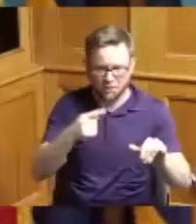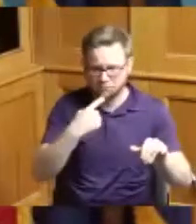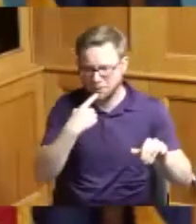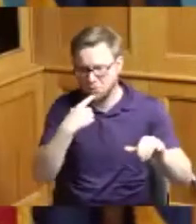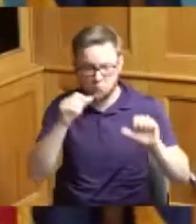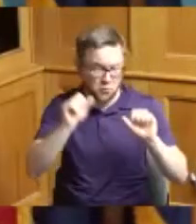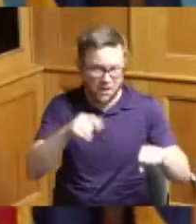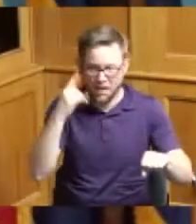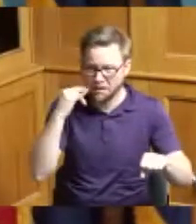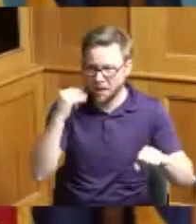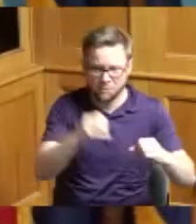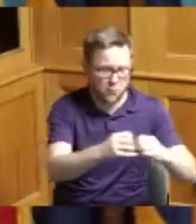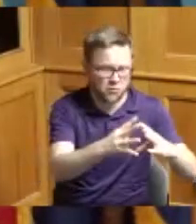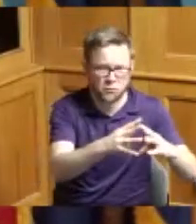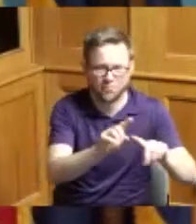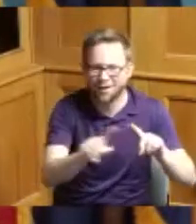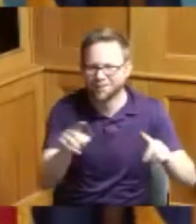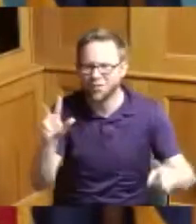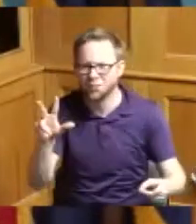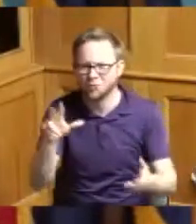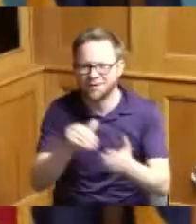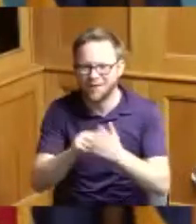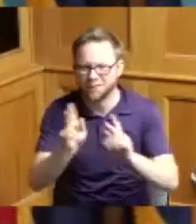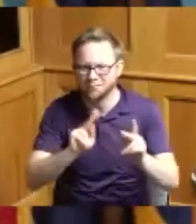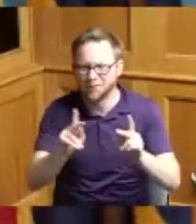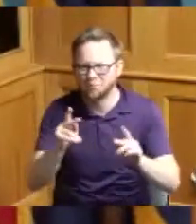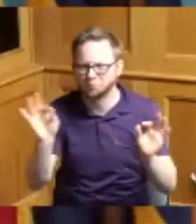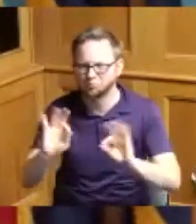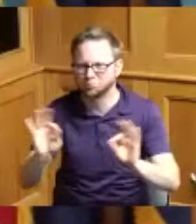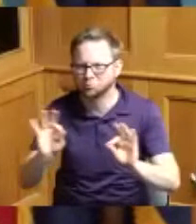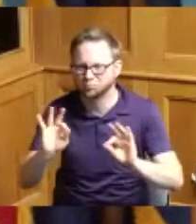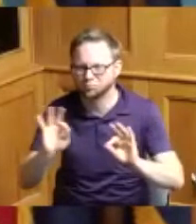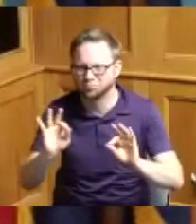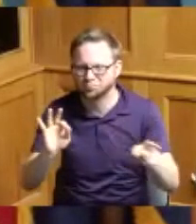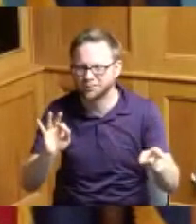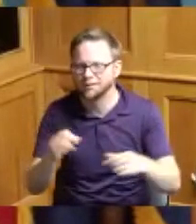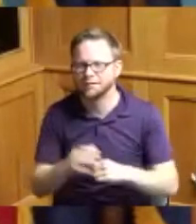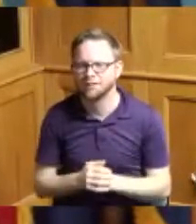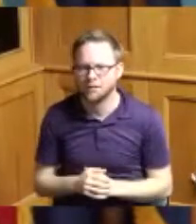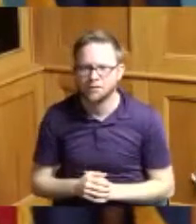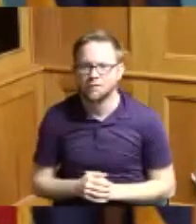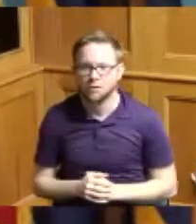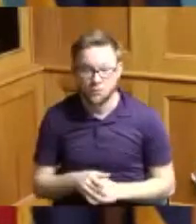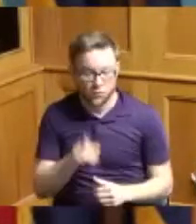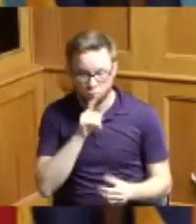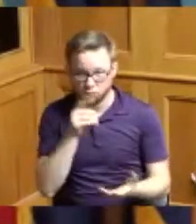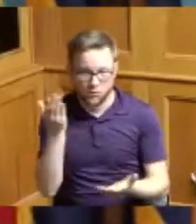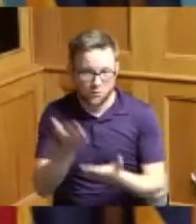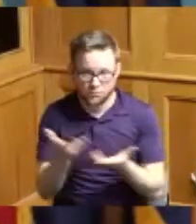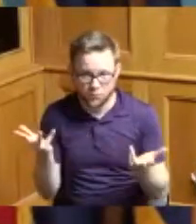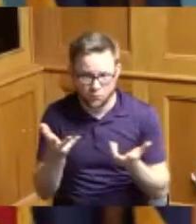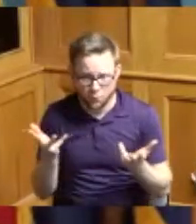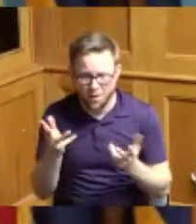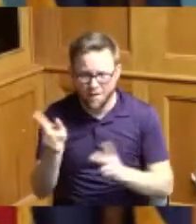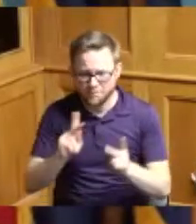California they only had 3,000 people so it shows that there's a tremendous amount of enthusiasm